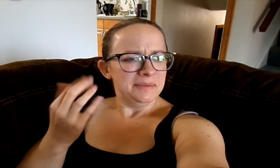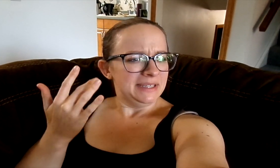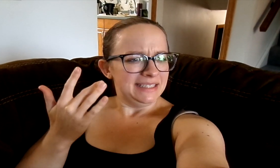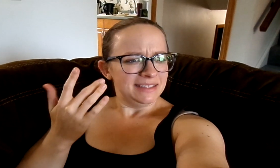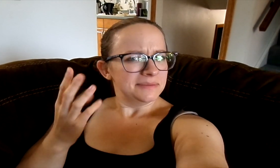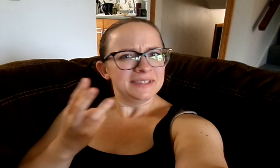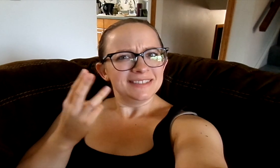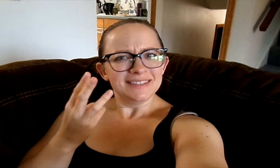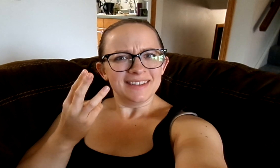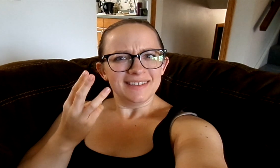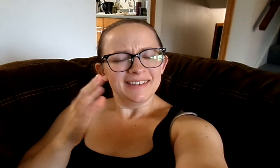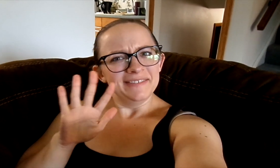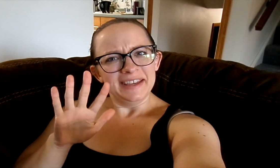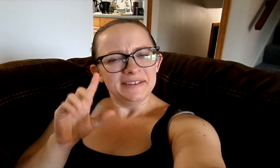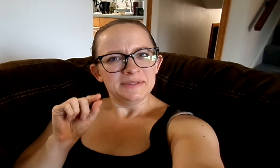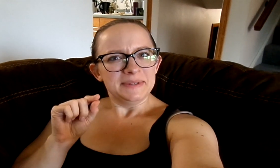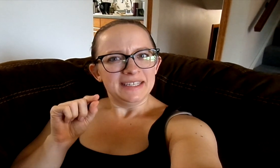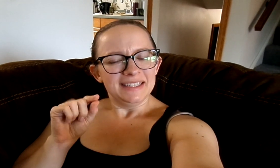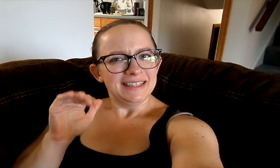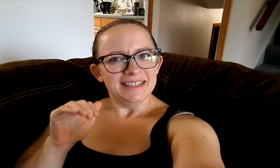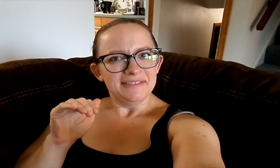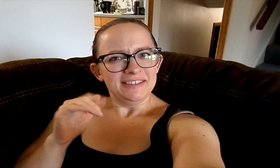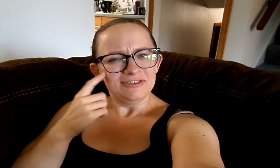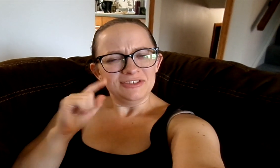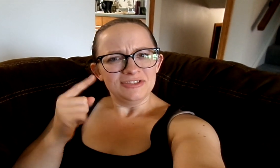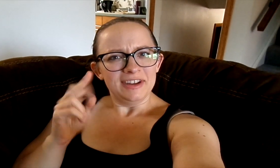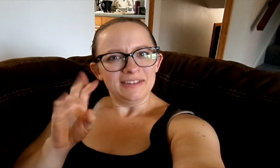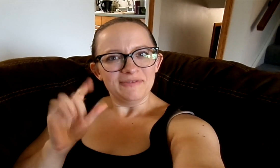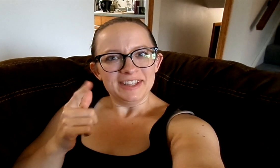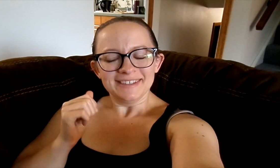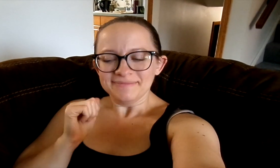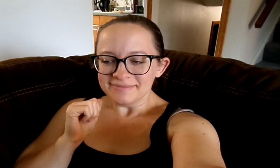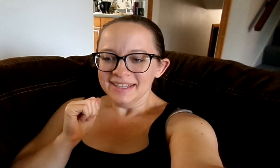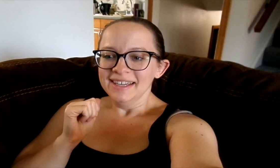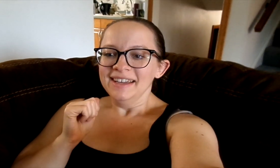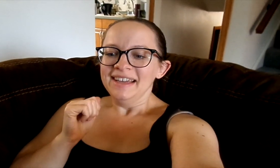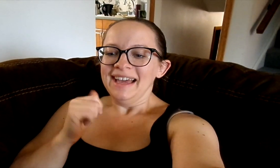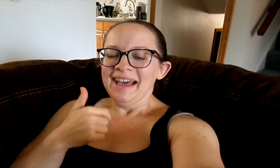Why is it Wednesday at 5:20 in the evening and you're just starting the vlog?